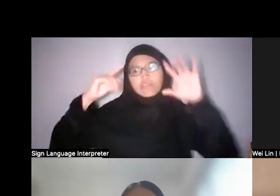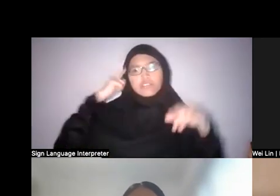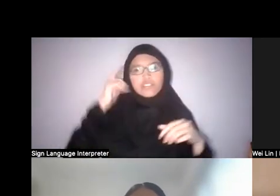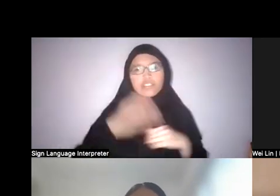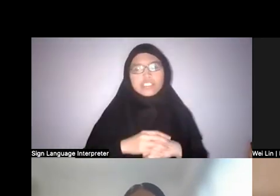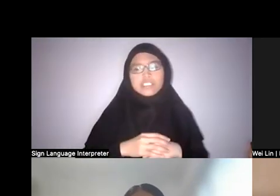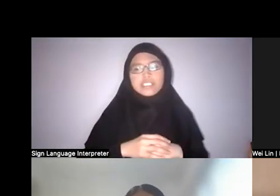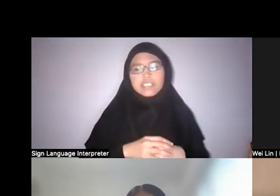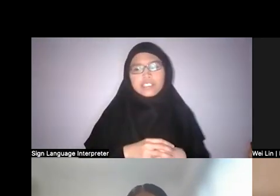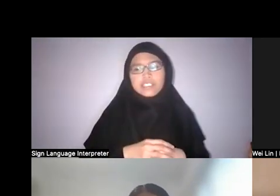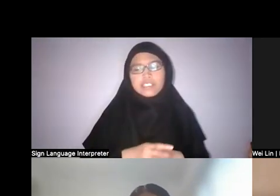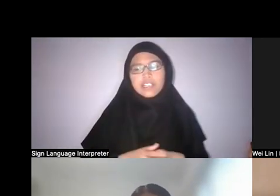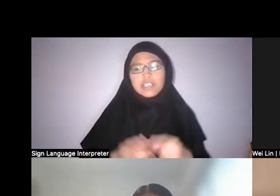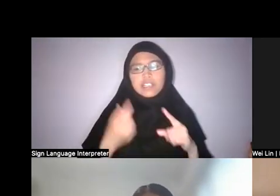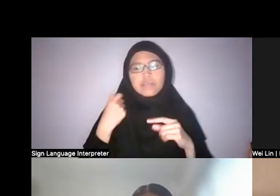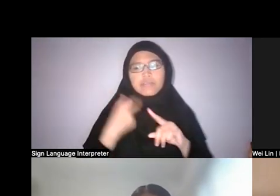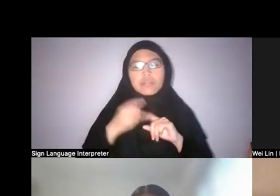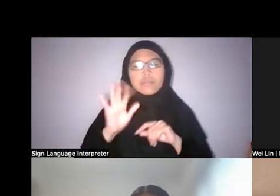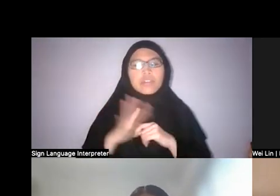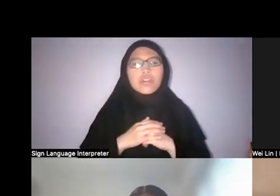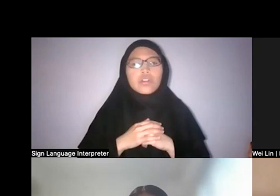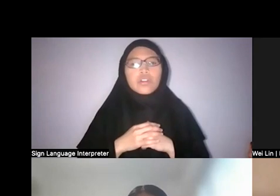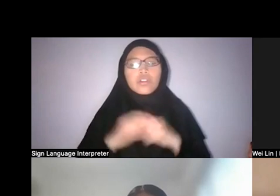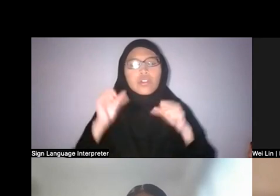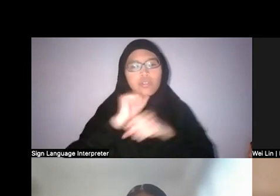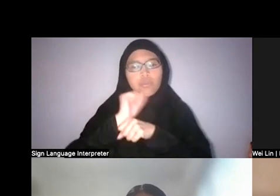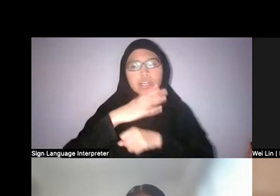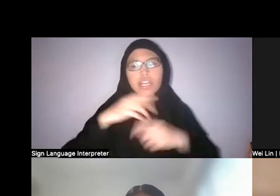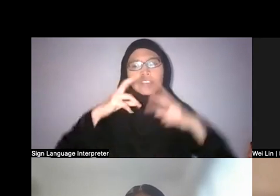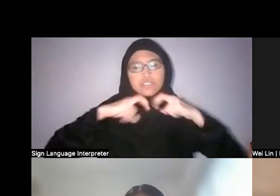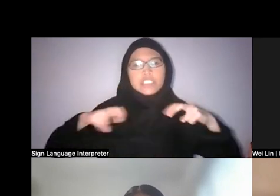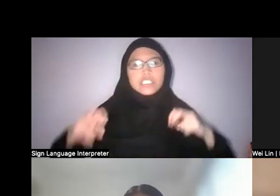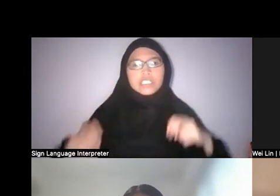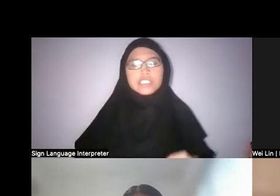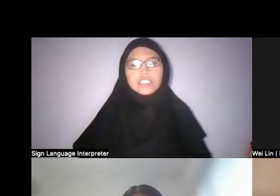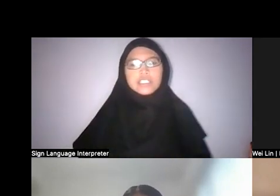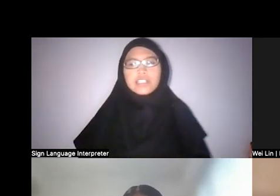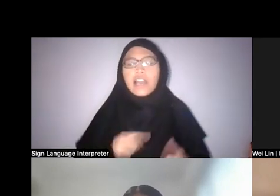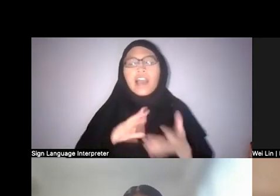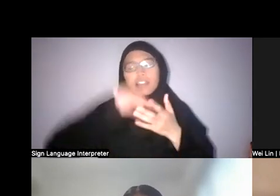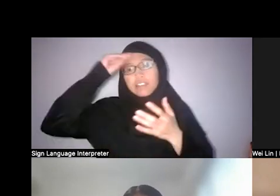coming from your work and research as well, I certainly learned quite a lot today.